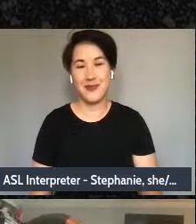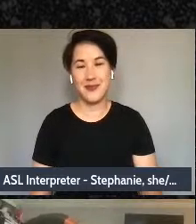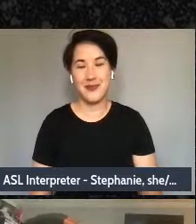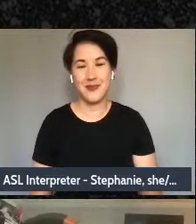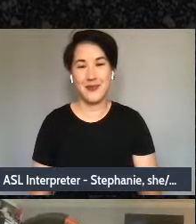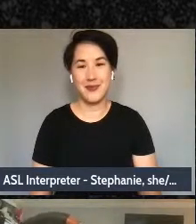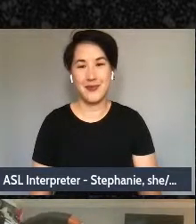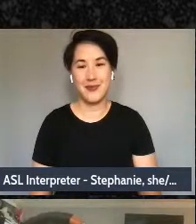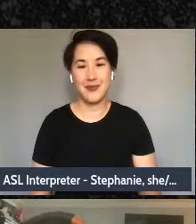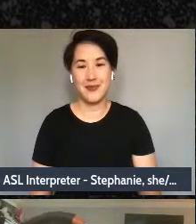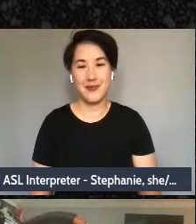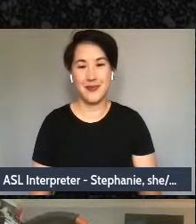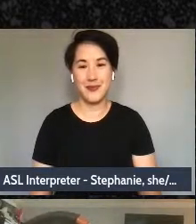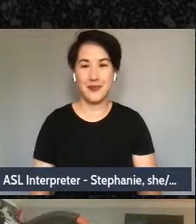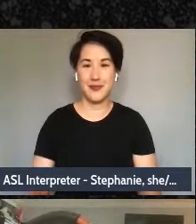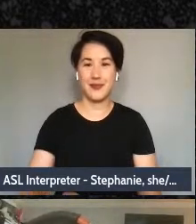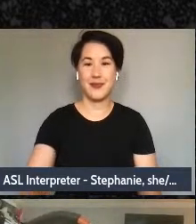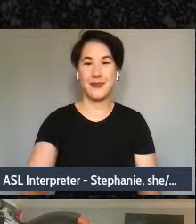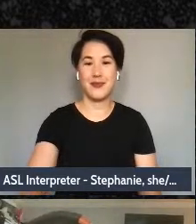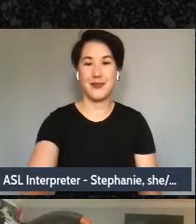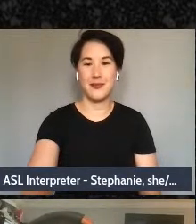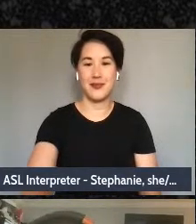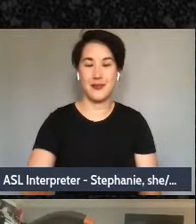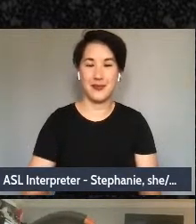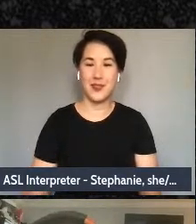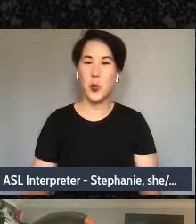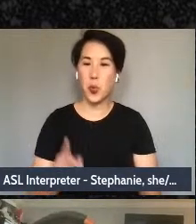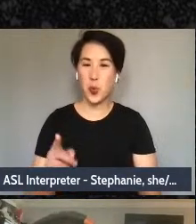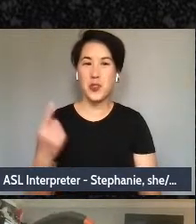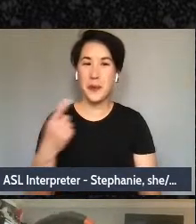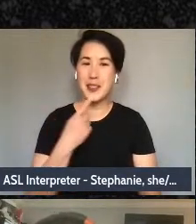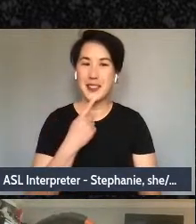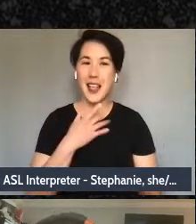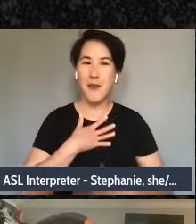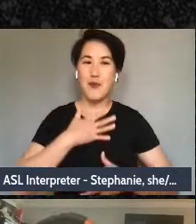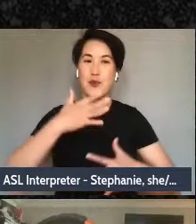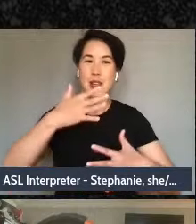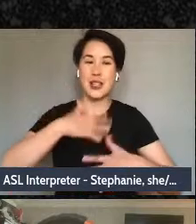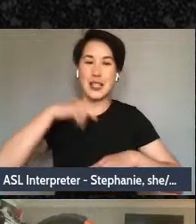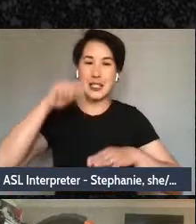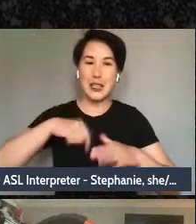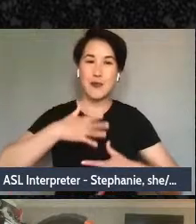okay deep breathing more i love that that's really important more compassion toward myself